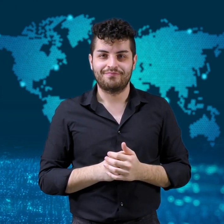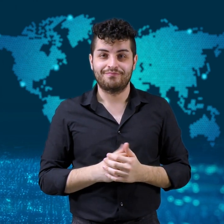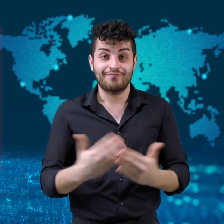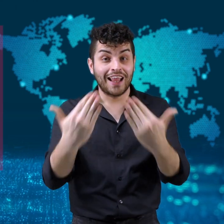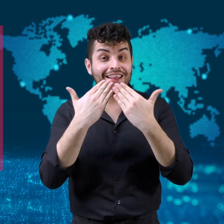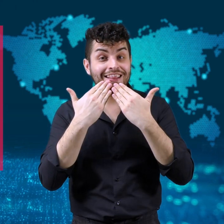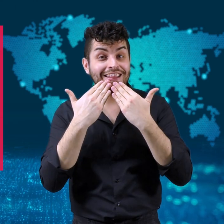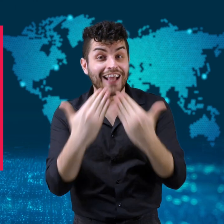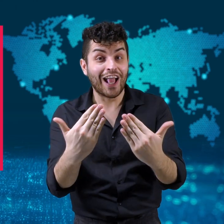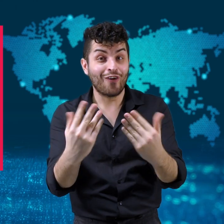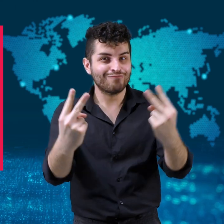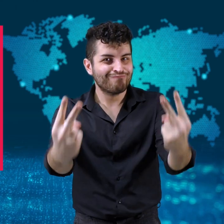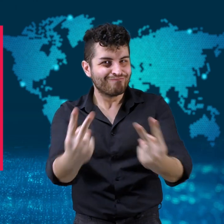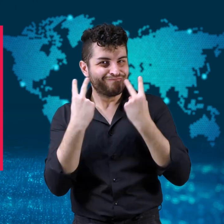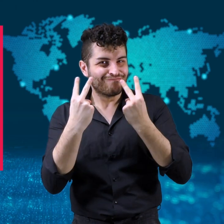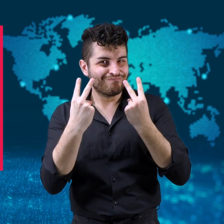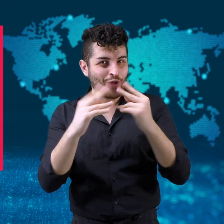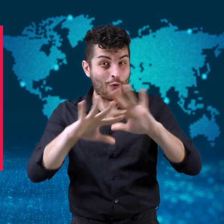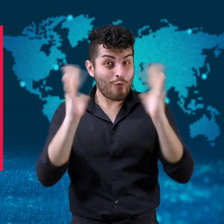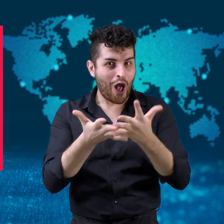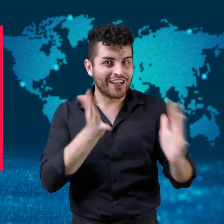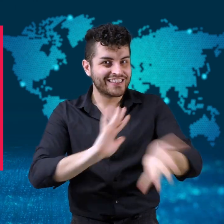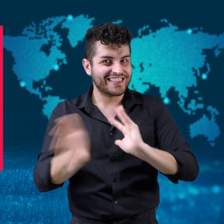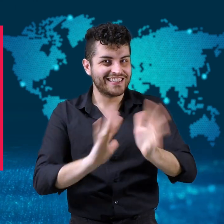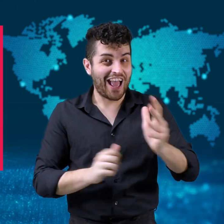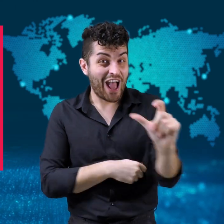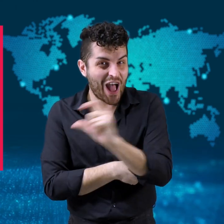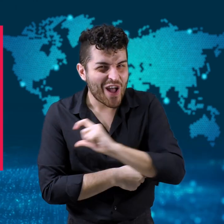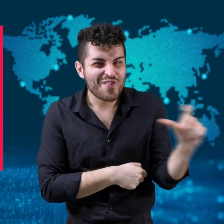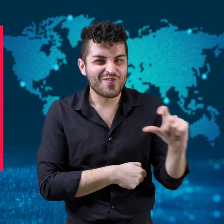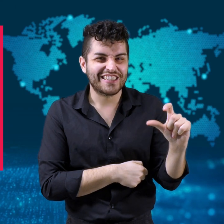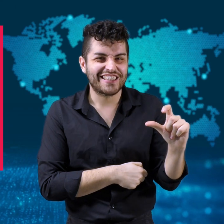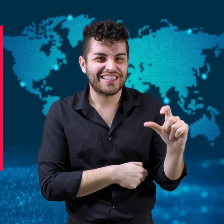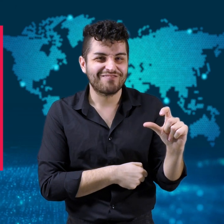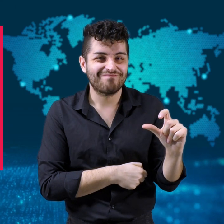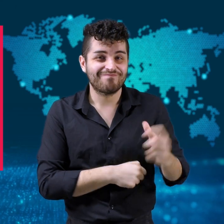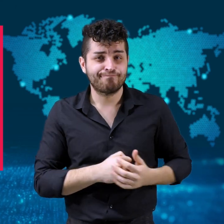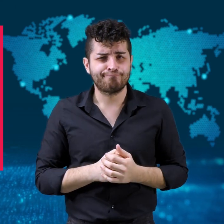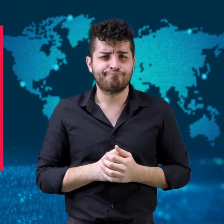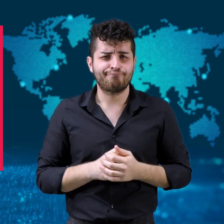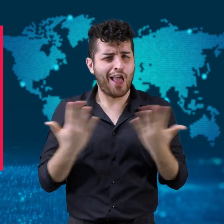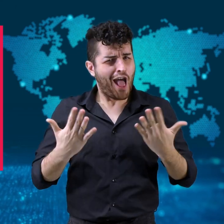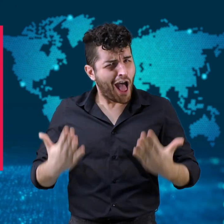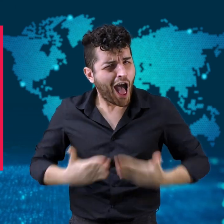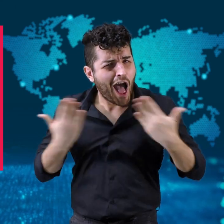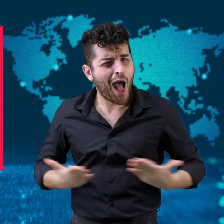Thank you for watching WorldSign Week.